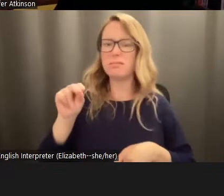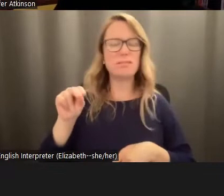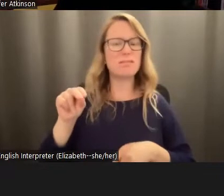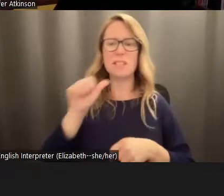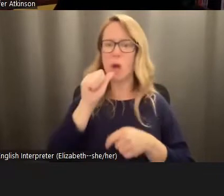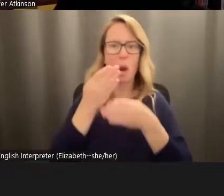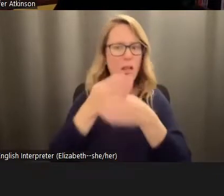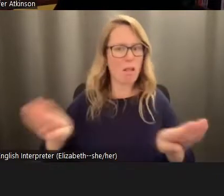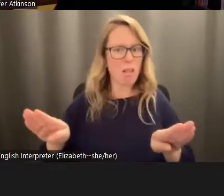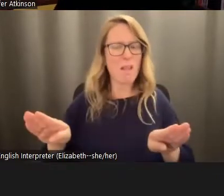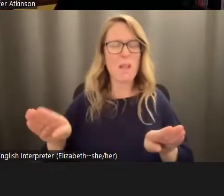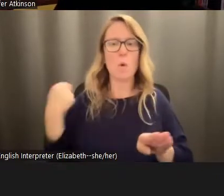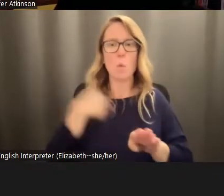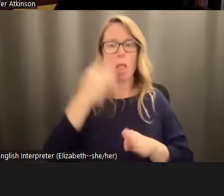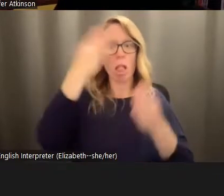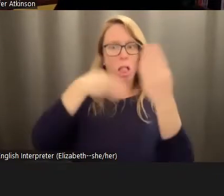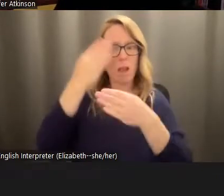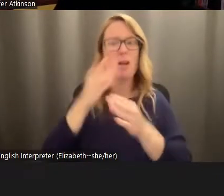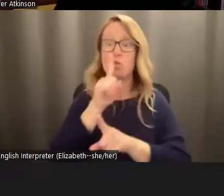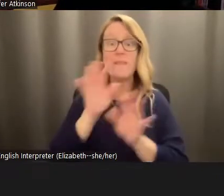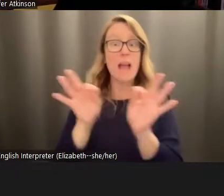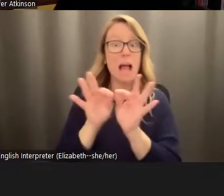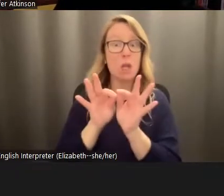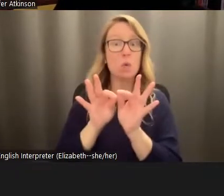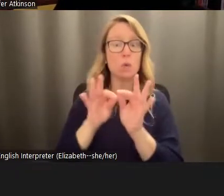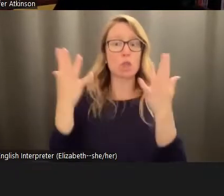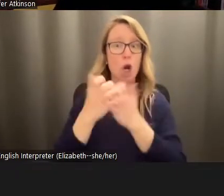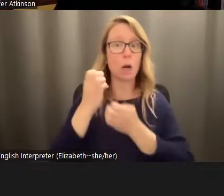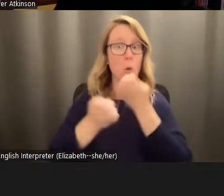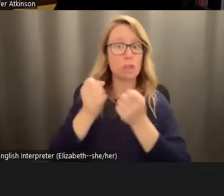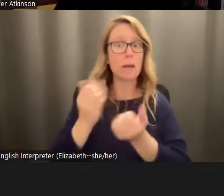real value that dark emotion sometimes will offer. And I also